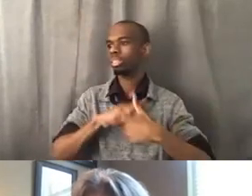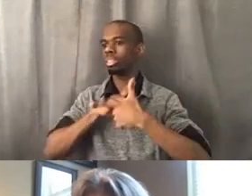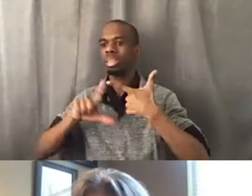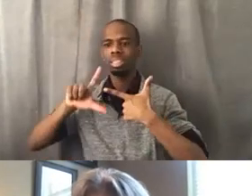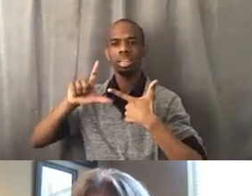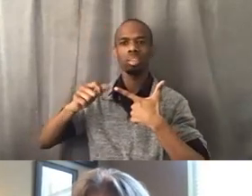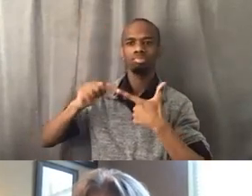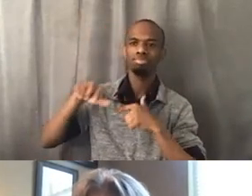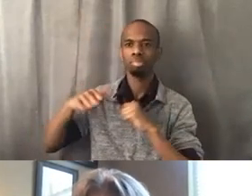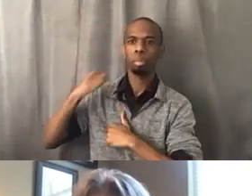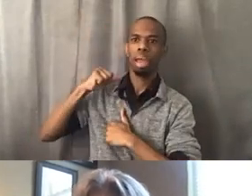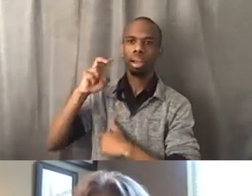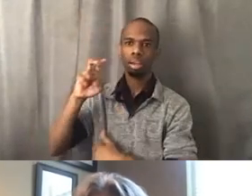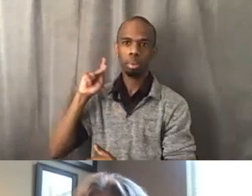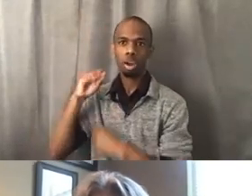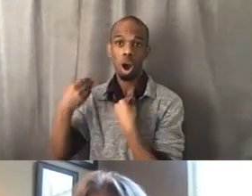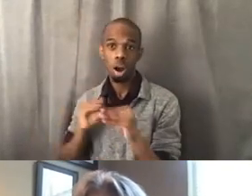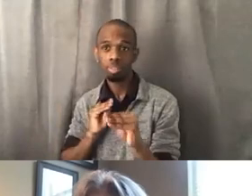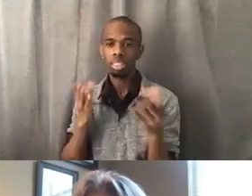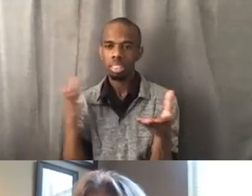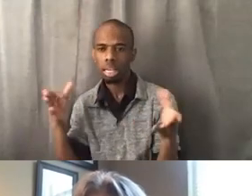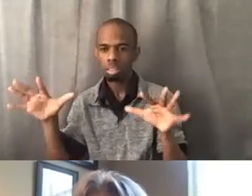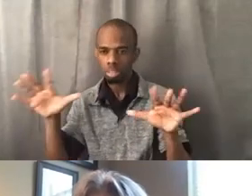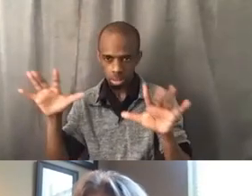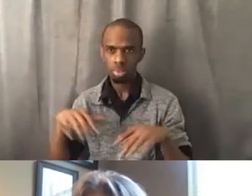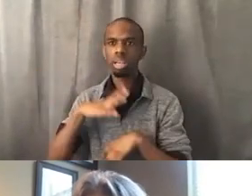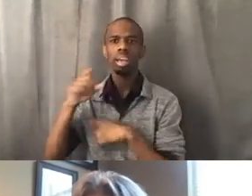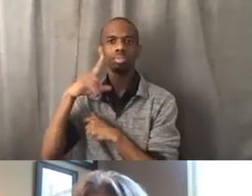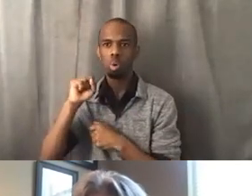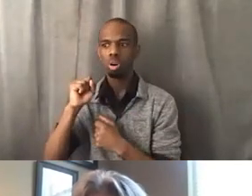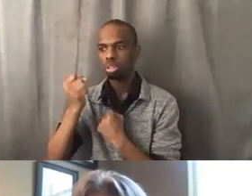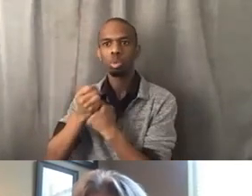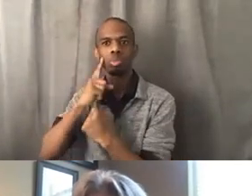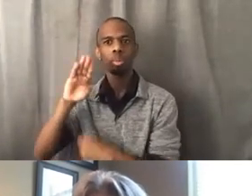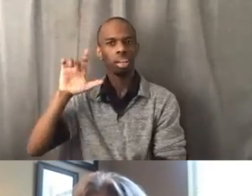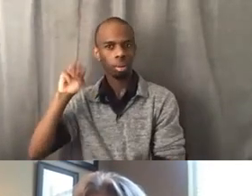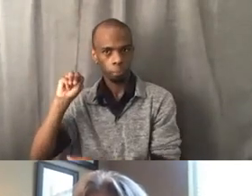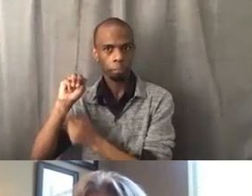So I just wanted you to know that your involvement here continues to support movement as best as we can.